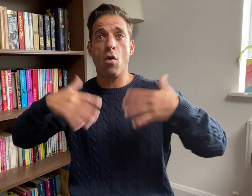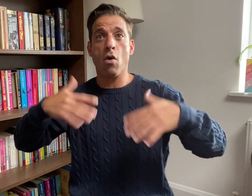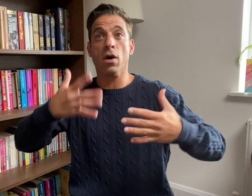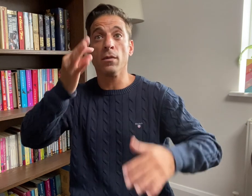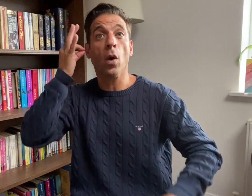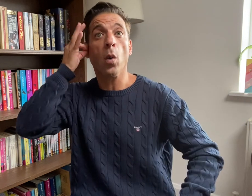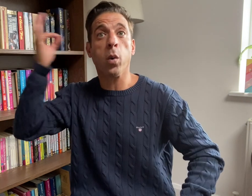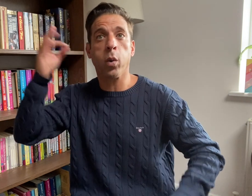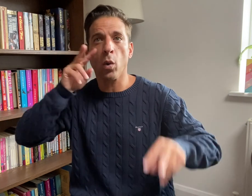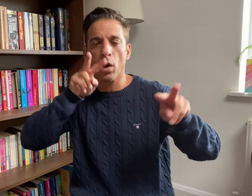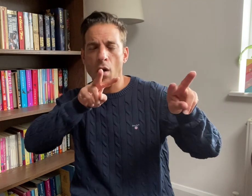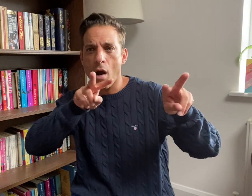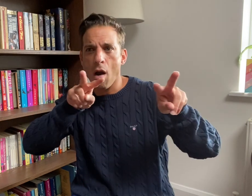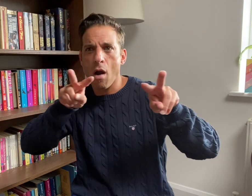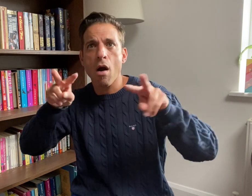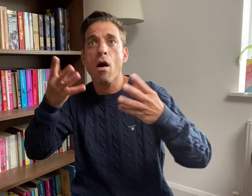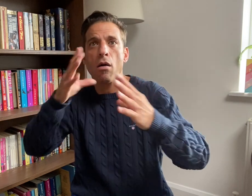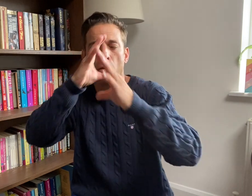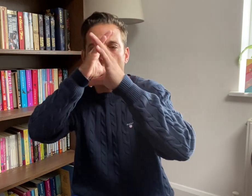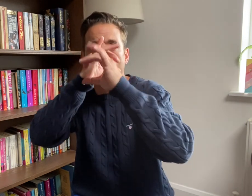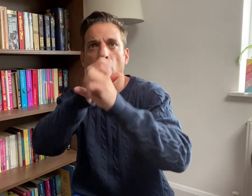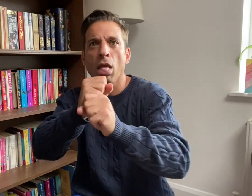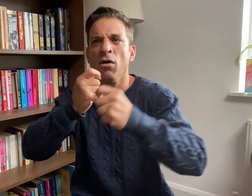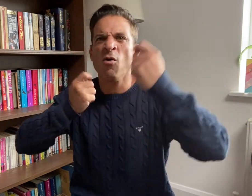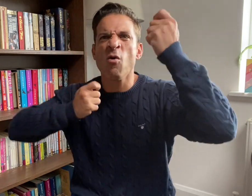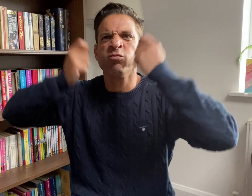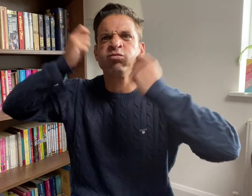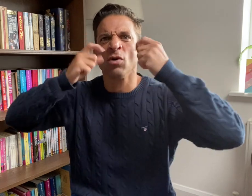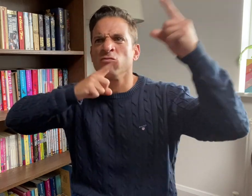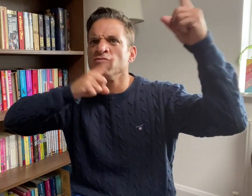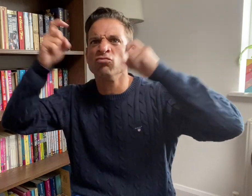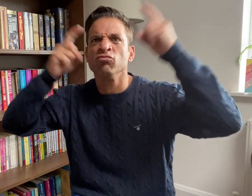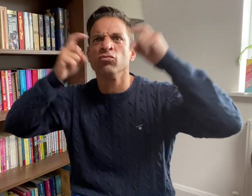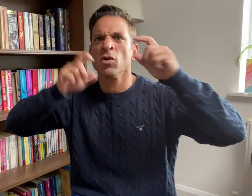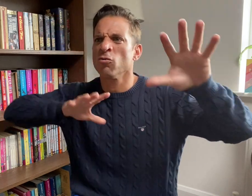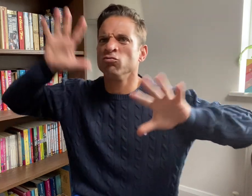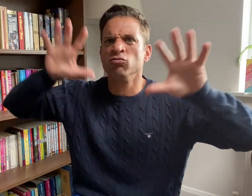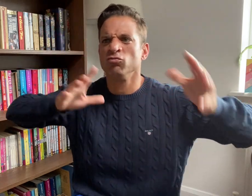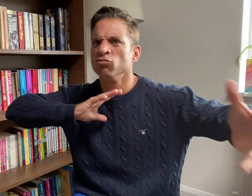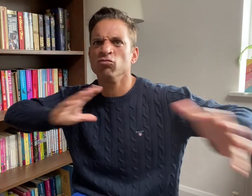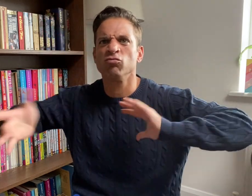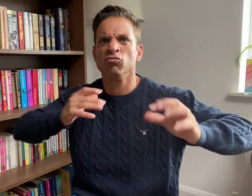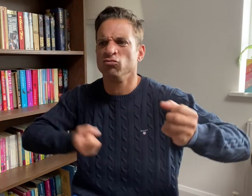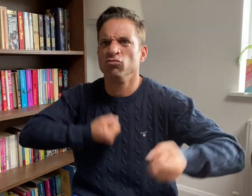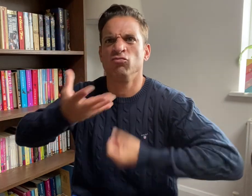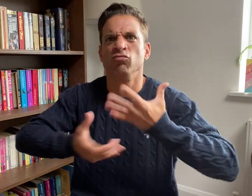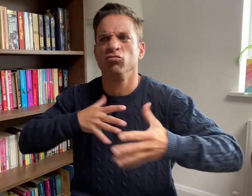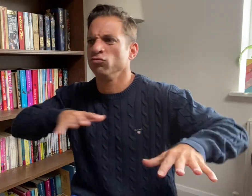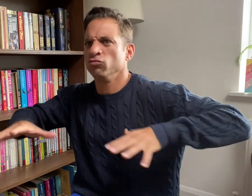expressions and strong gestures that Deaf interpreters